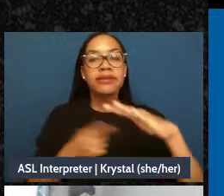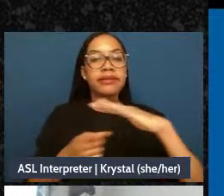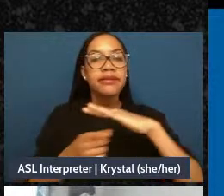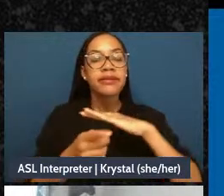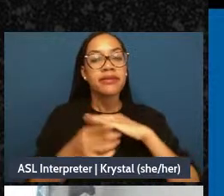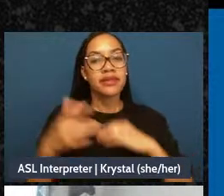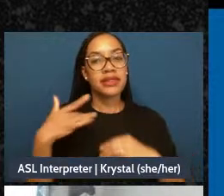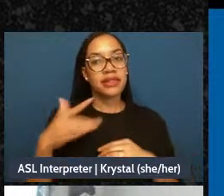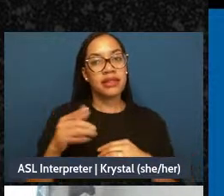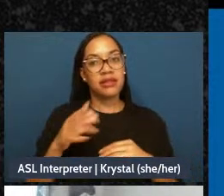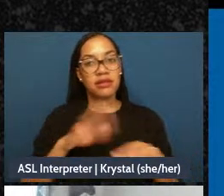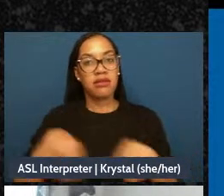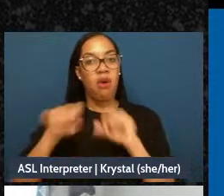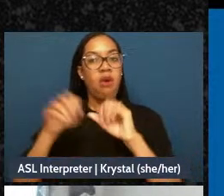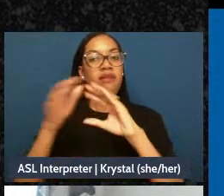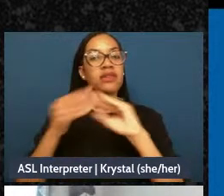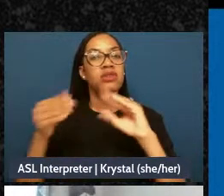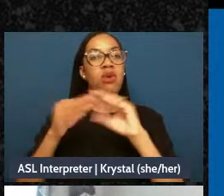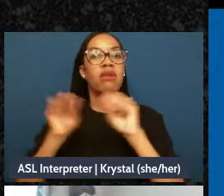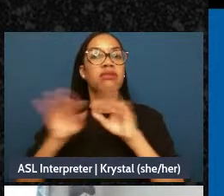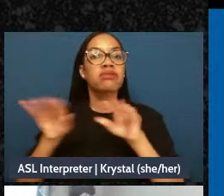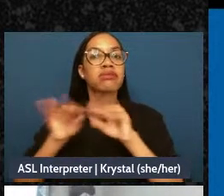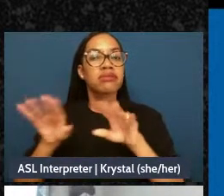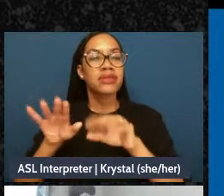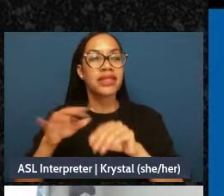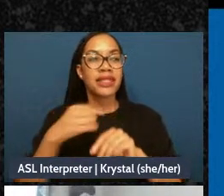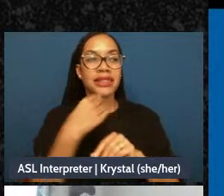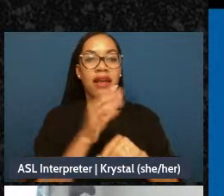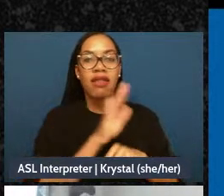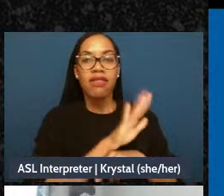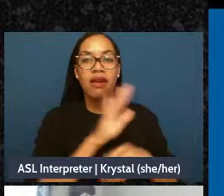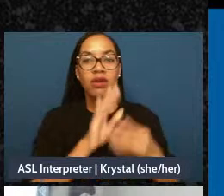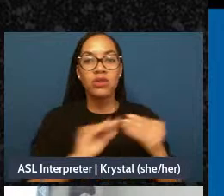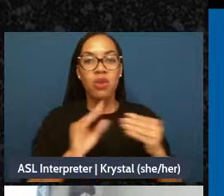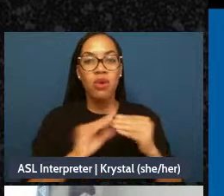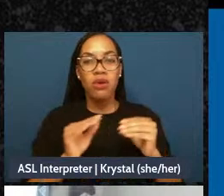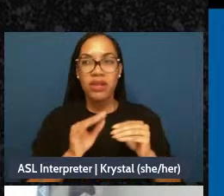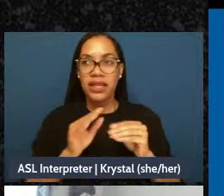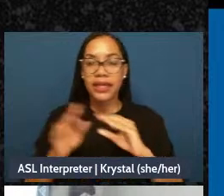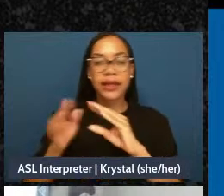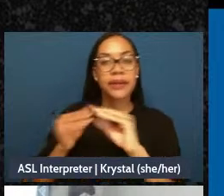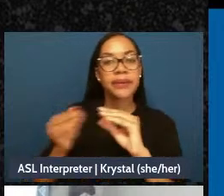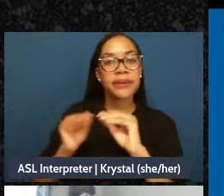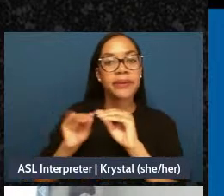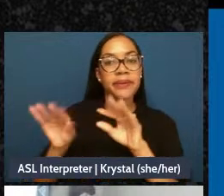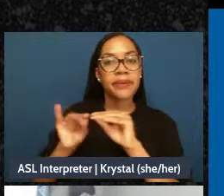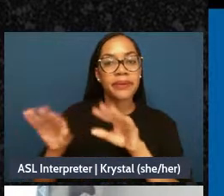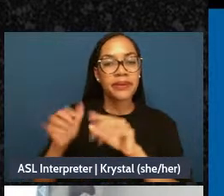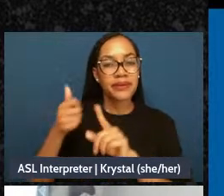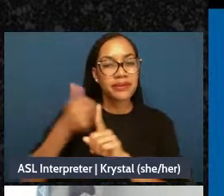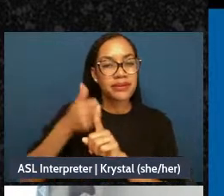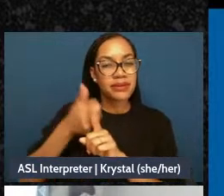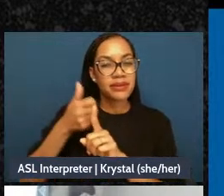whenever somebody tells our story for us, they are actually taking away vital elements of who we are,